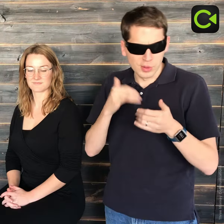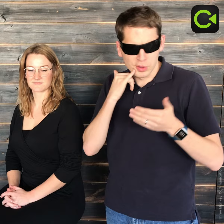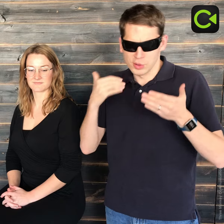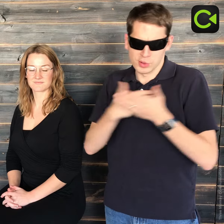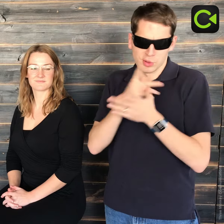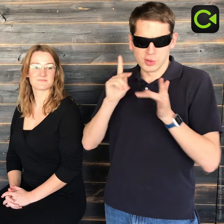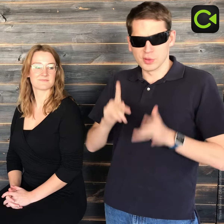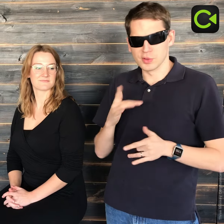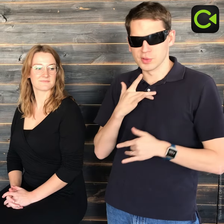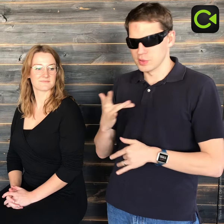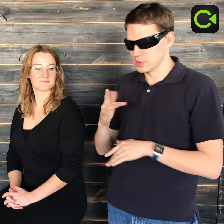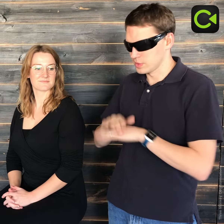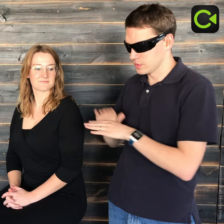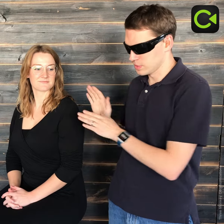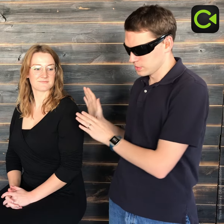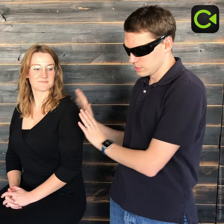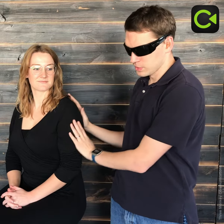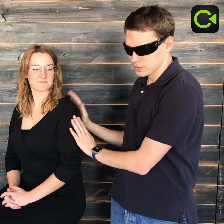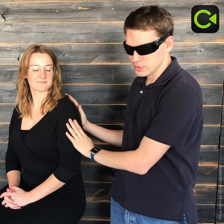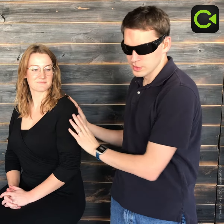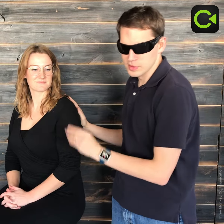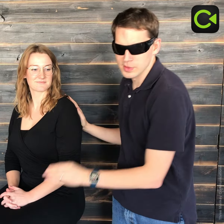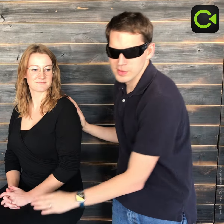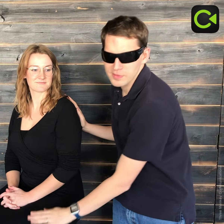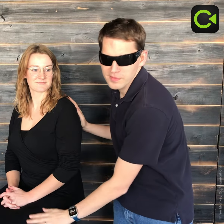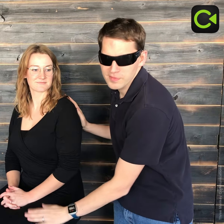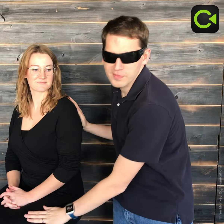If it’s a new person, it is typically communicated on their back, arm, or leg.